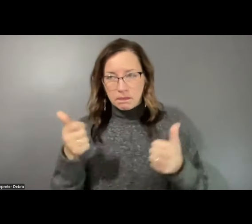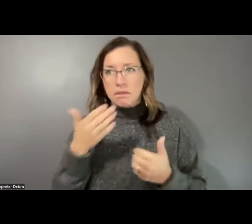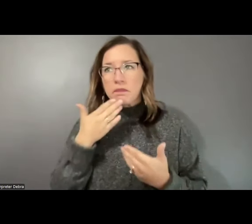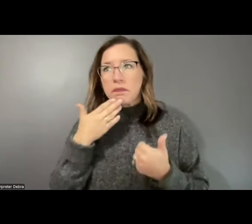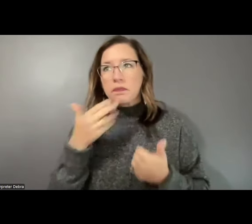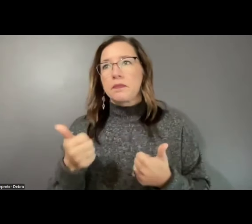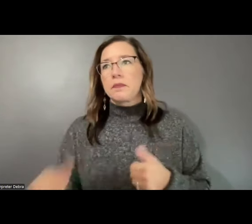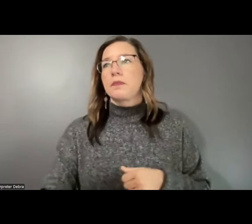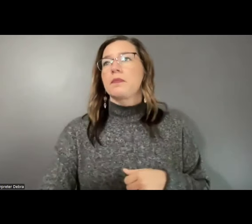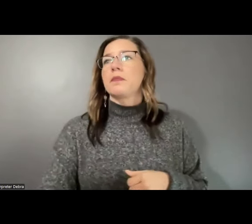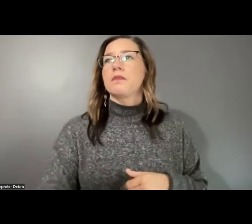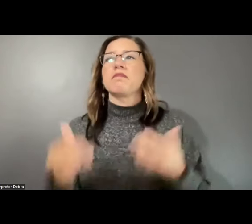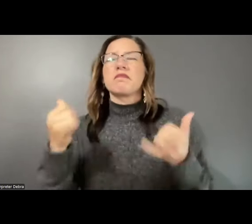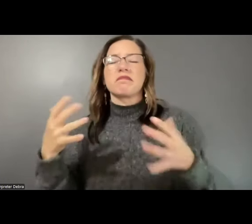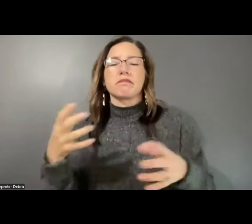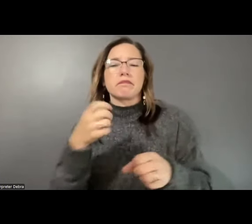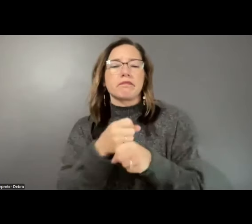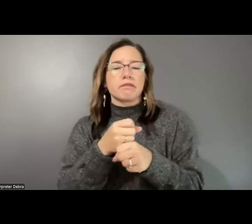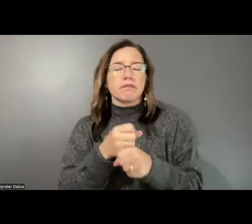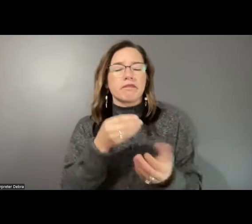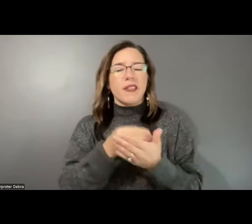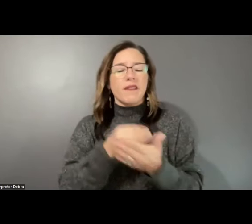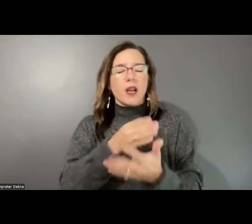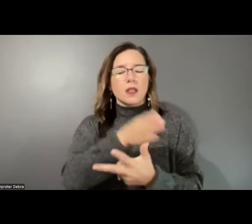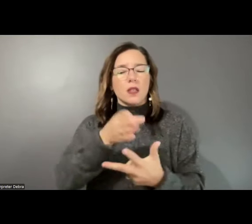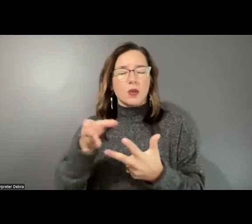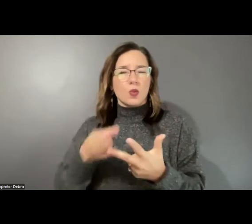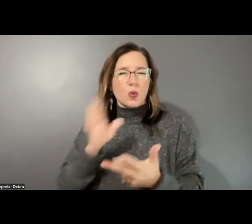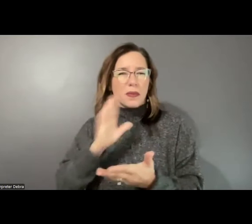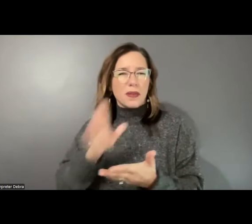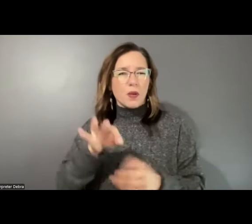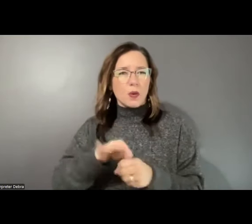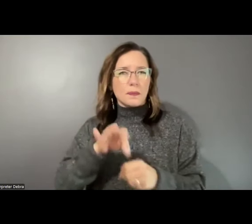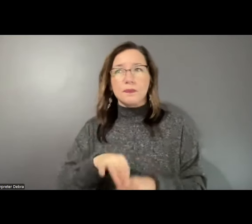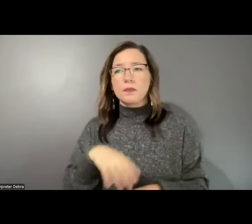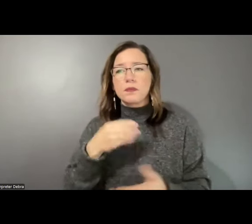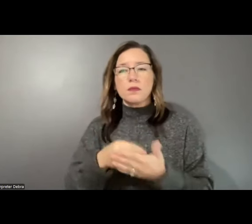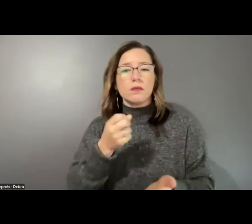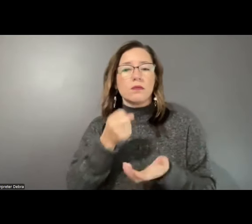Now we'll summarize the funding areas on which you will be voting. Grants for Arts Projects, or GAP,